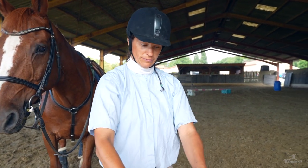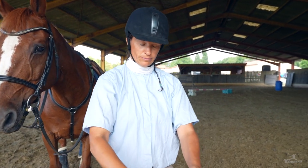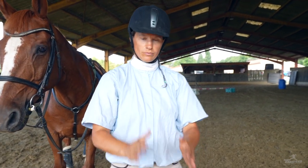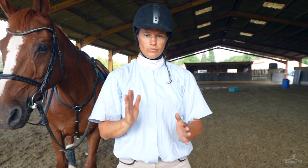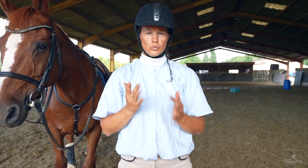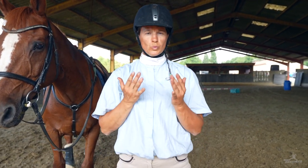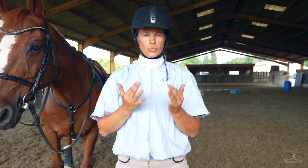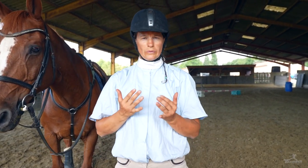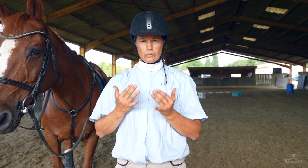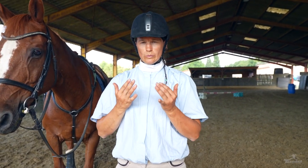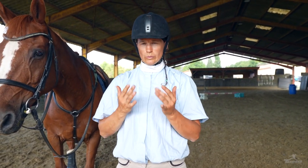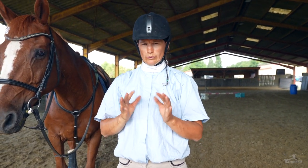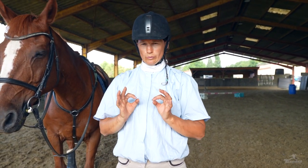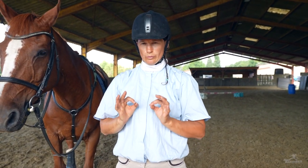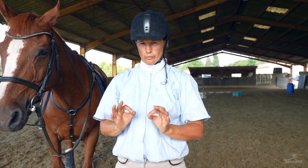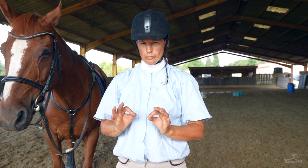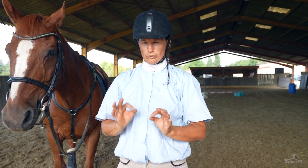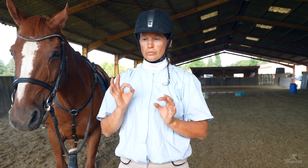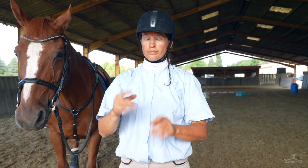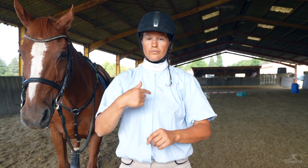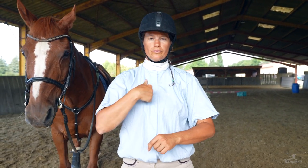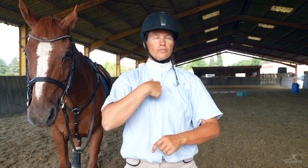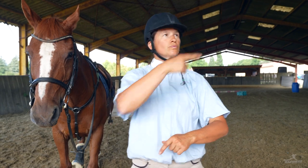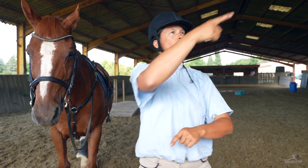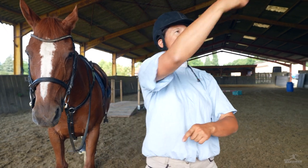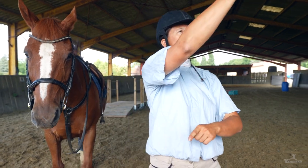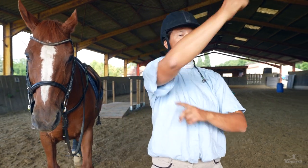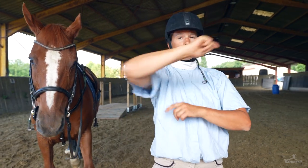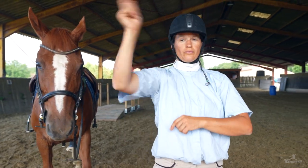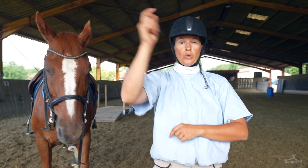They must wait here for a moment before ringing the bell.